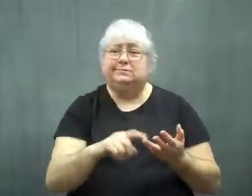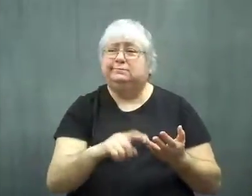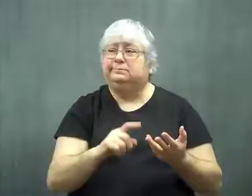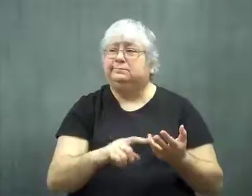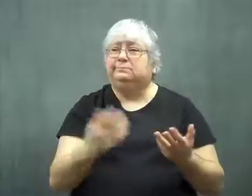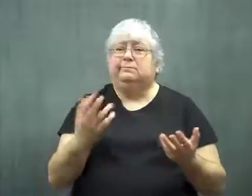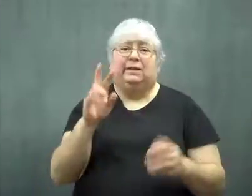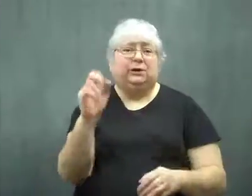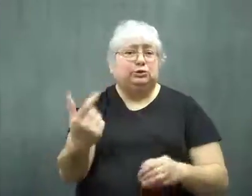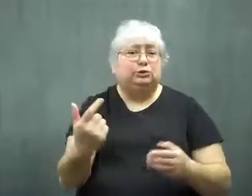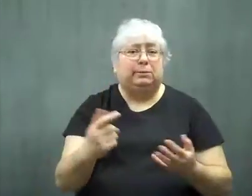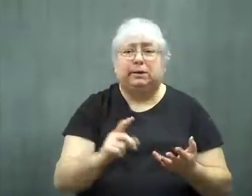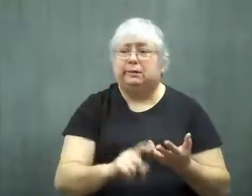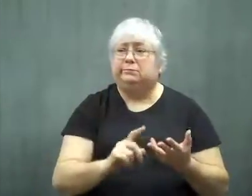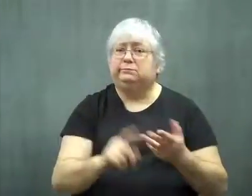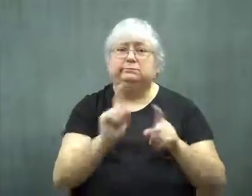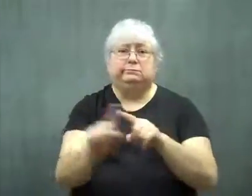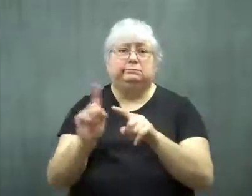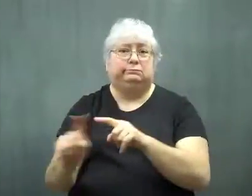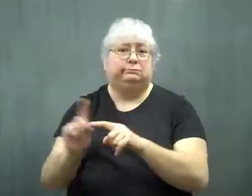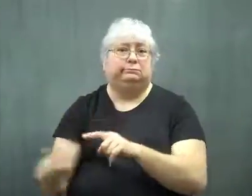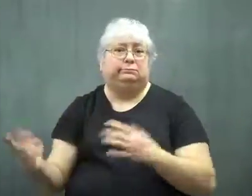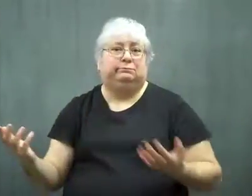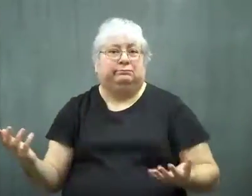Even vegetables and other foods.